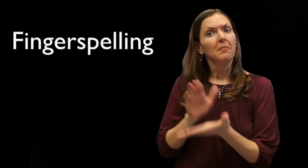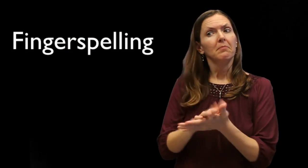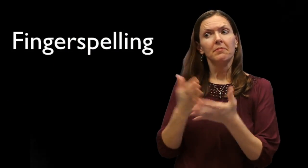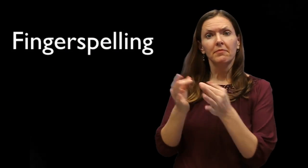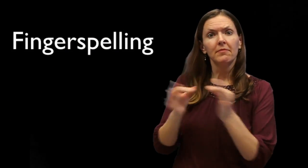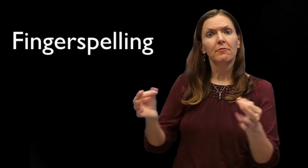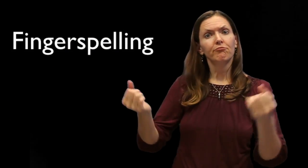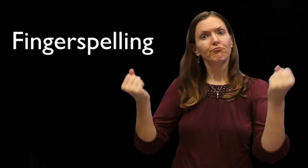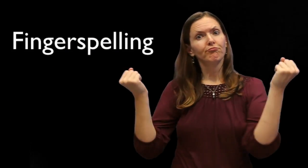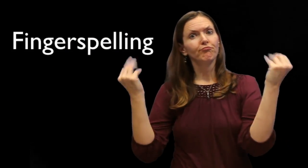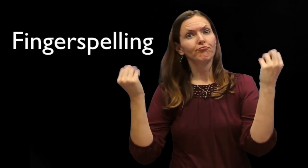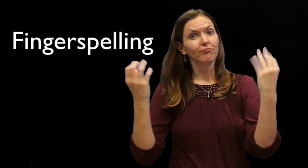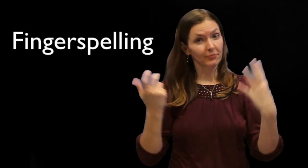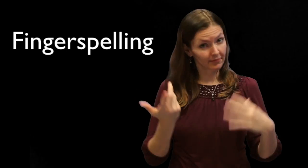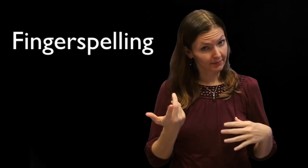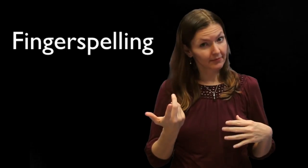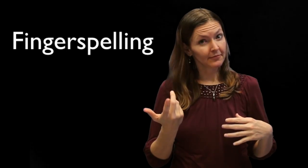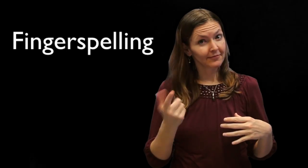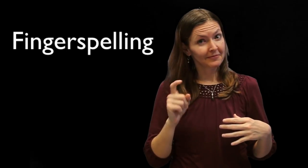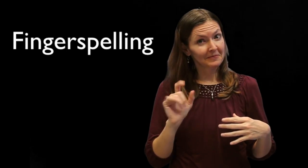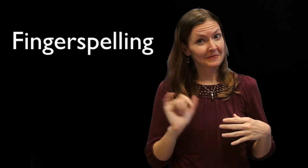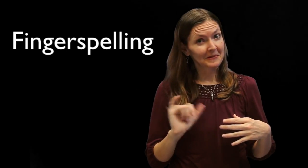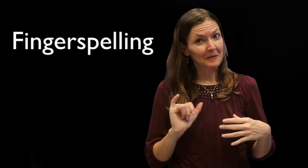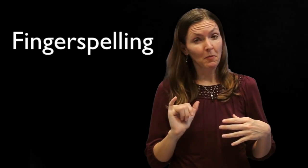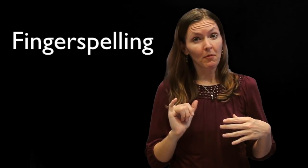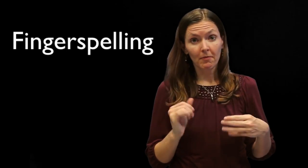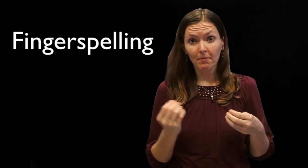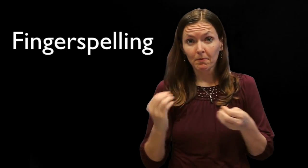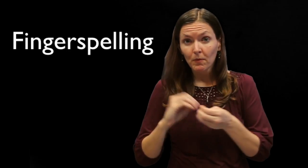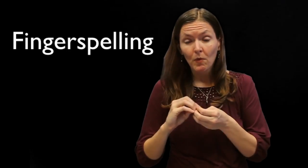Now, what about fingerspelling during academic discourse? Is it similar to casual conversations?